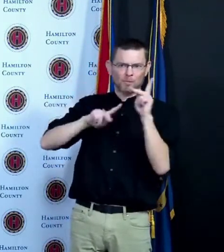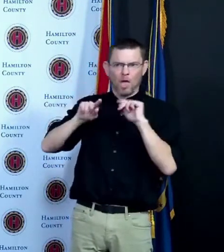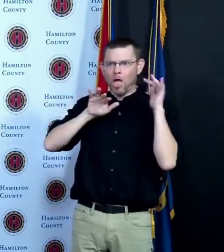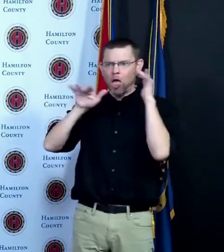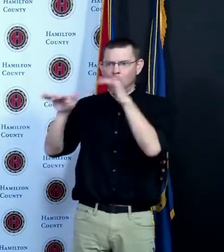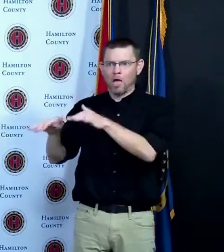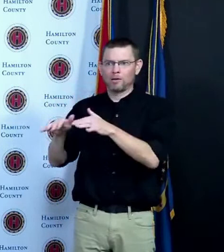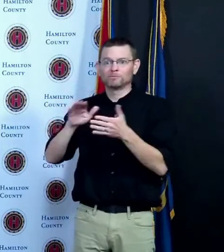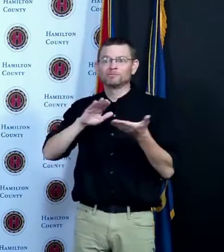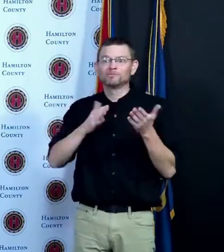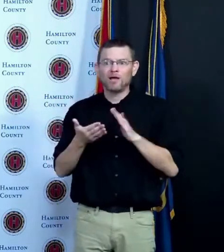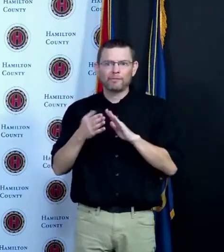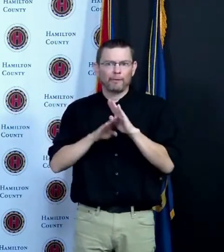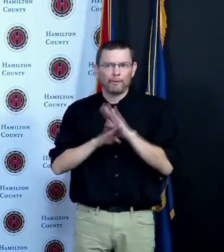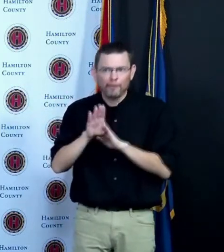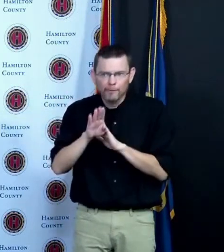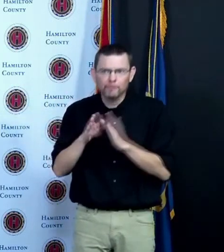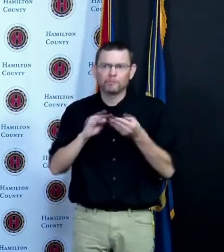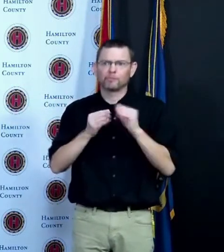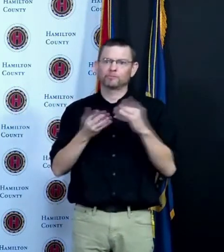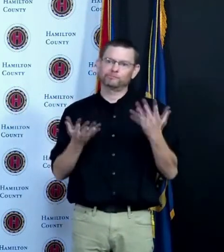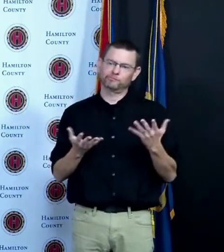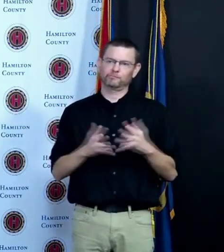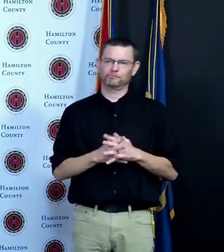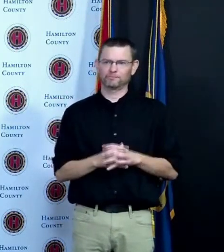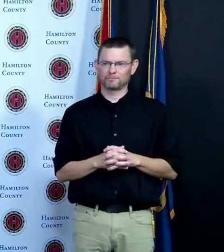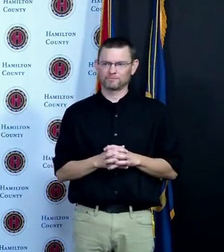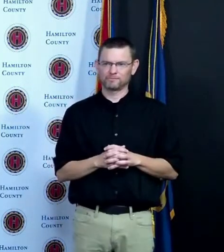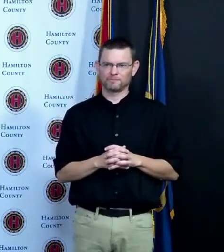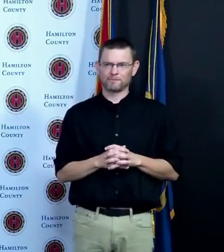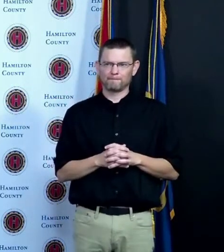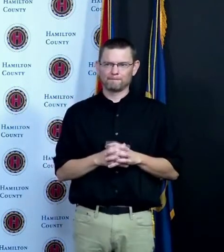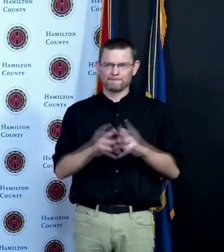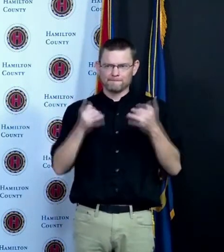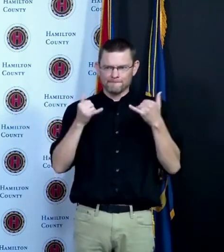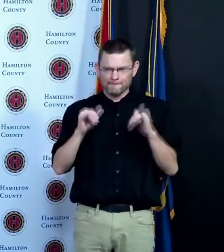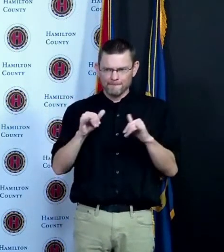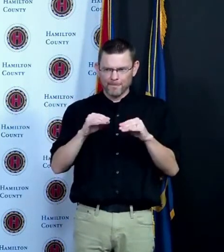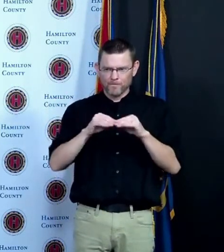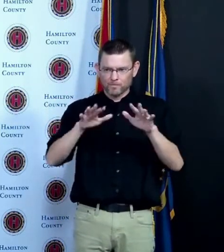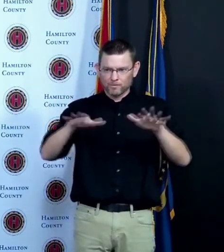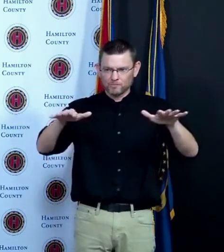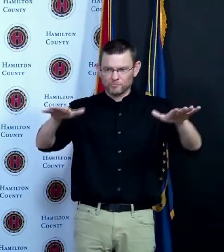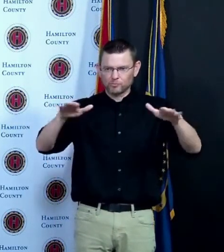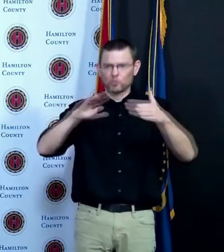with coven remains able to be in the community without easily reacquiring the disease we're also